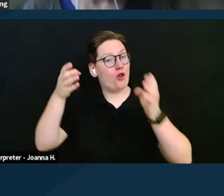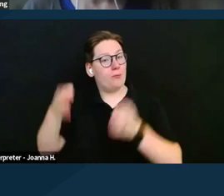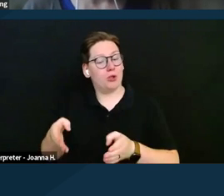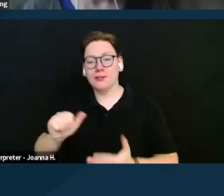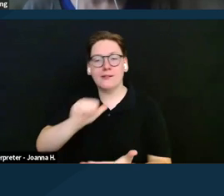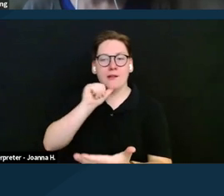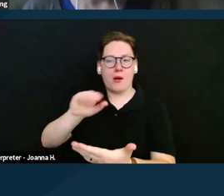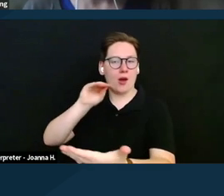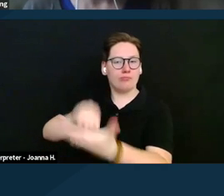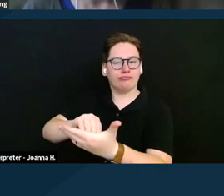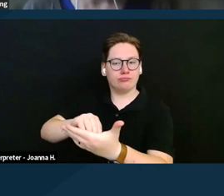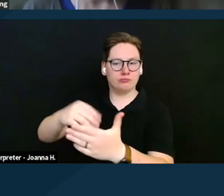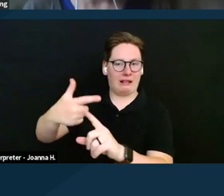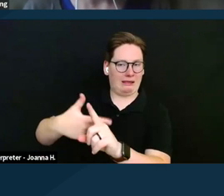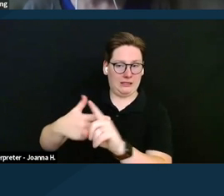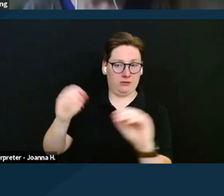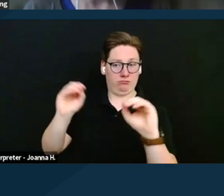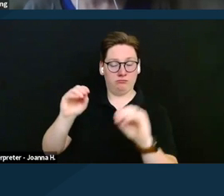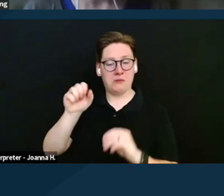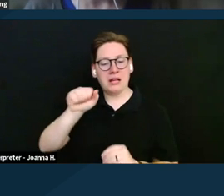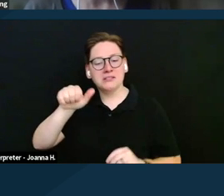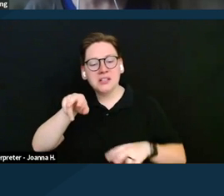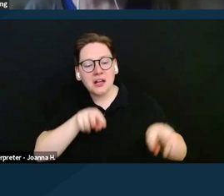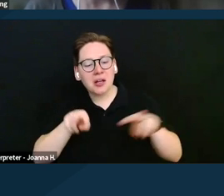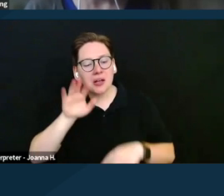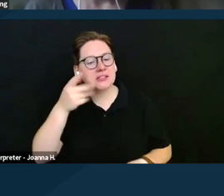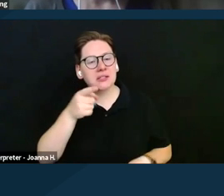that the SSI beneficiary does not pay their fair share